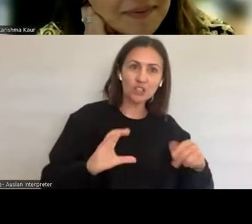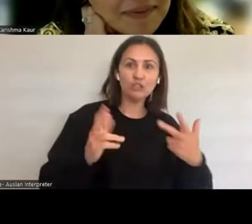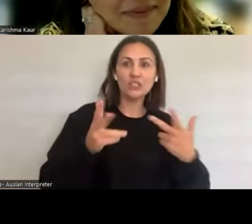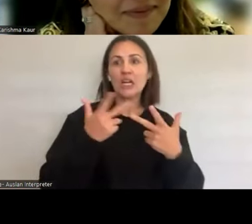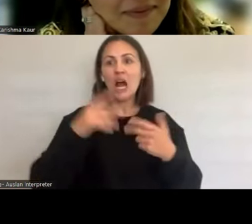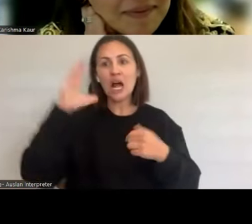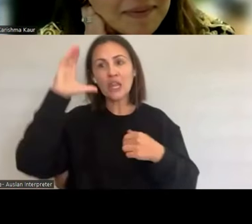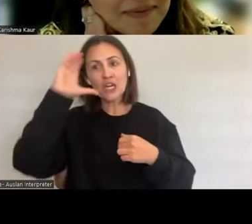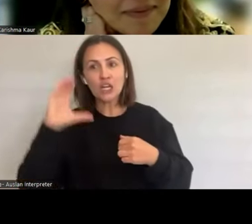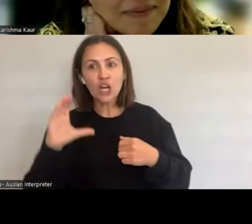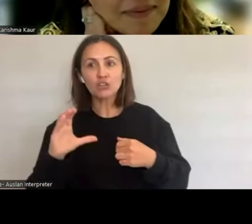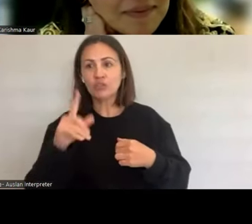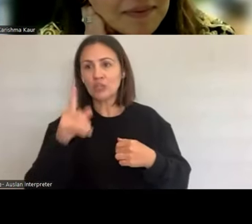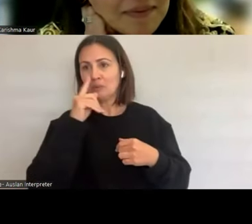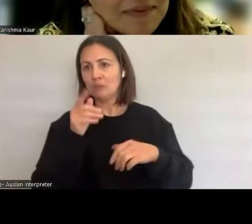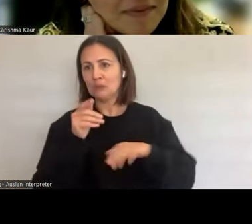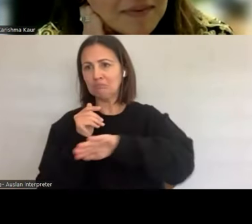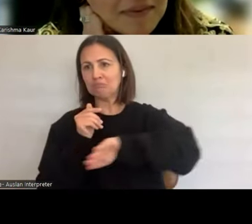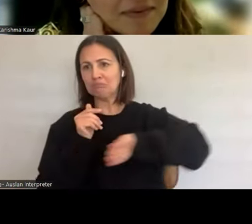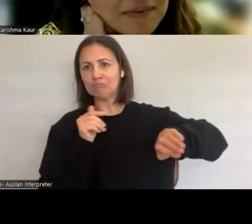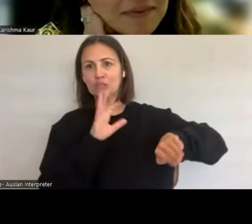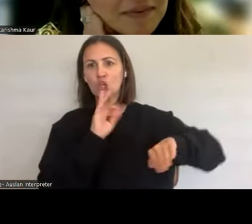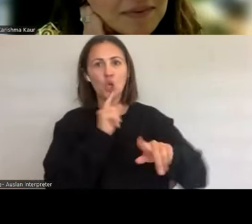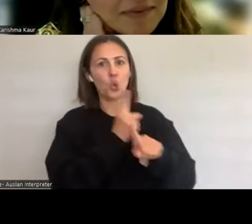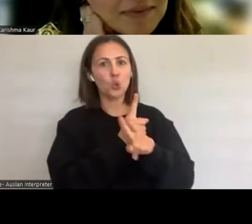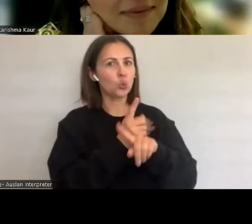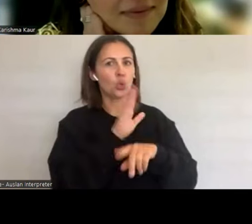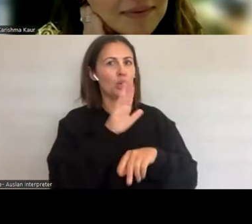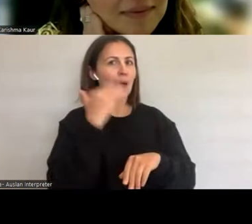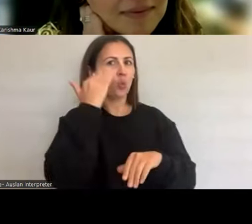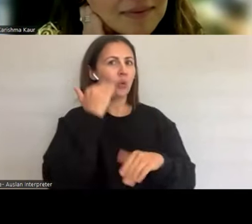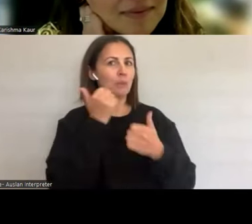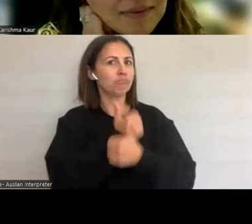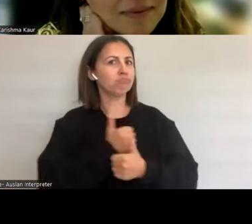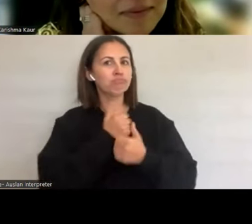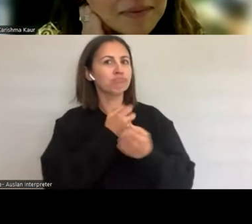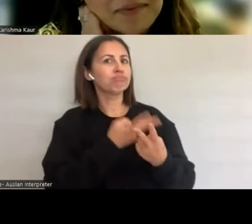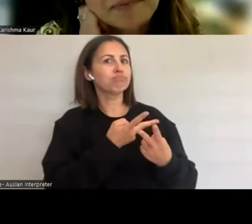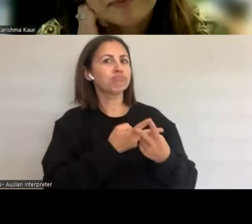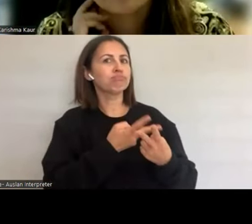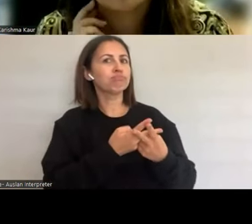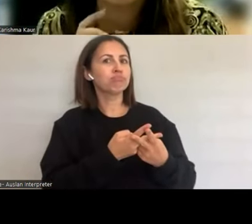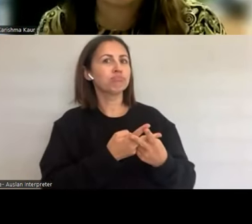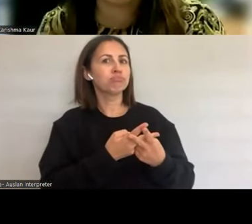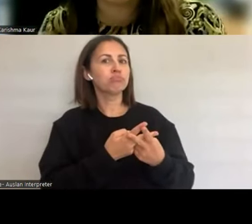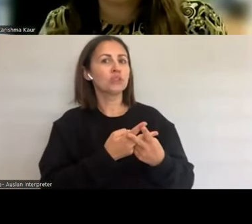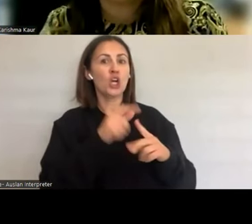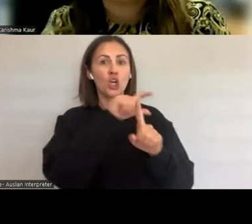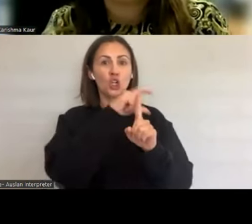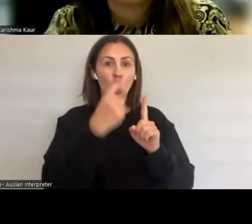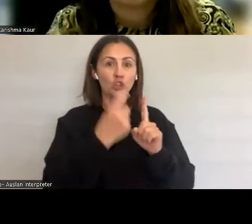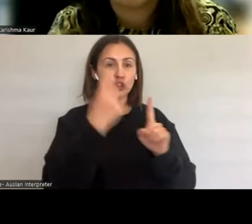It's historically been ignored. Cultural norms have perpetuated this stigma and shame.